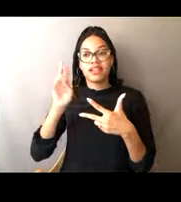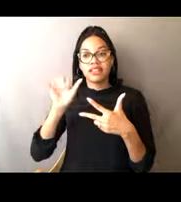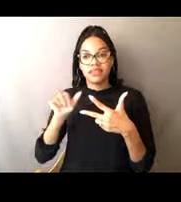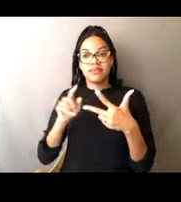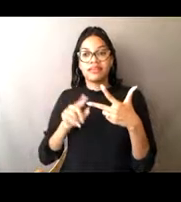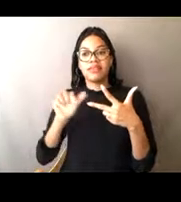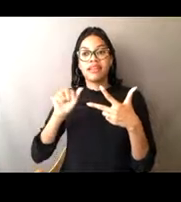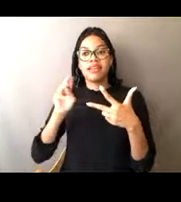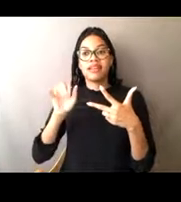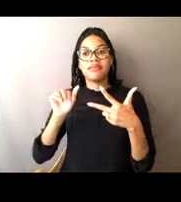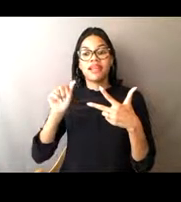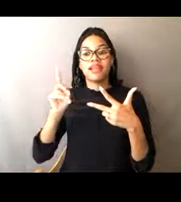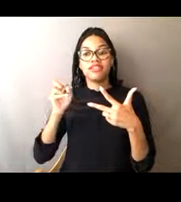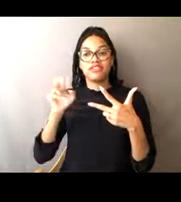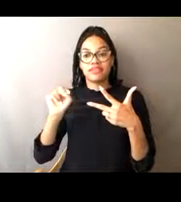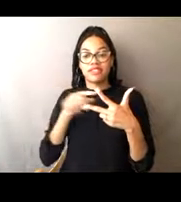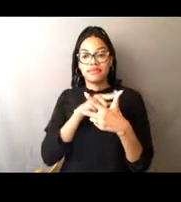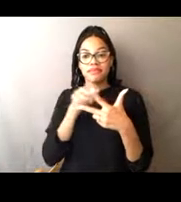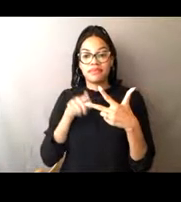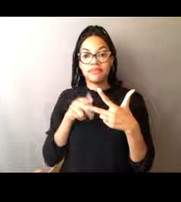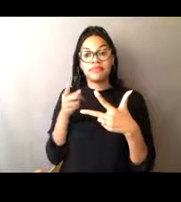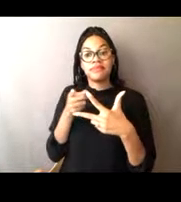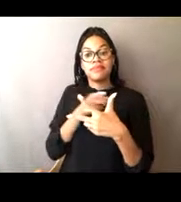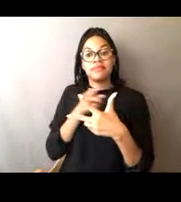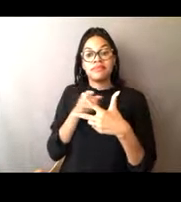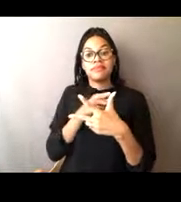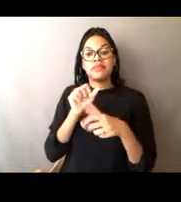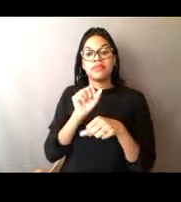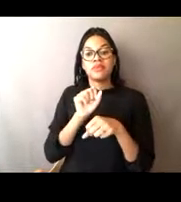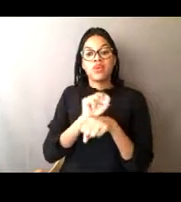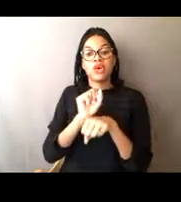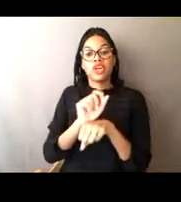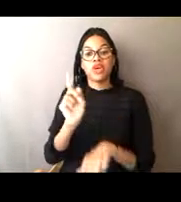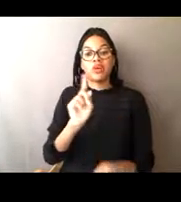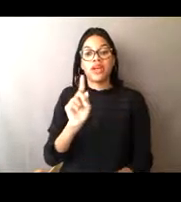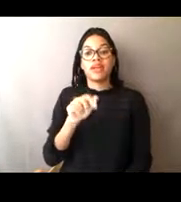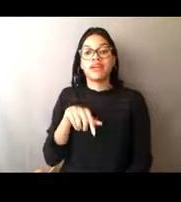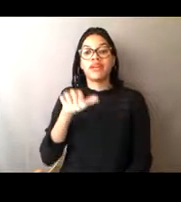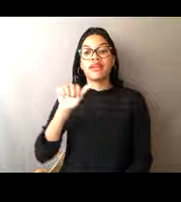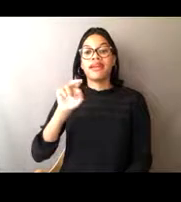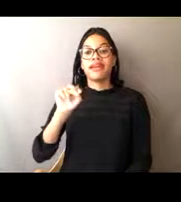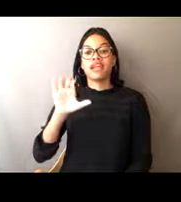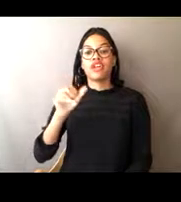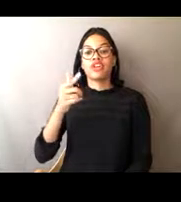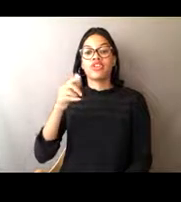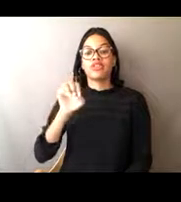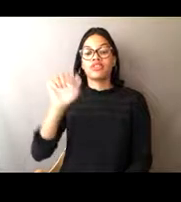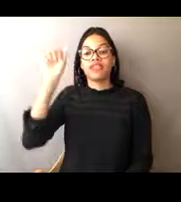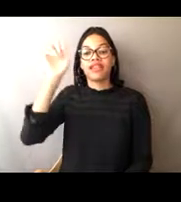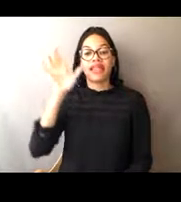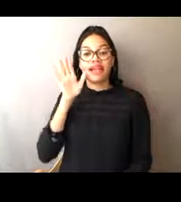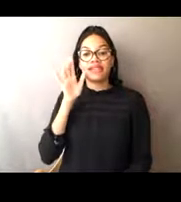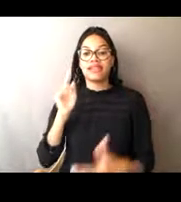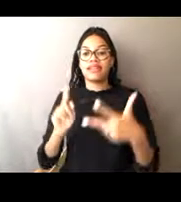and Amy's in Petersburg, Alaska. While we'll be talking about NOAA's rolling research and stewardship, we want to recognize that we're all coming to you